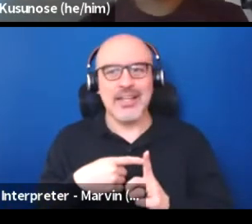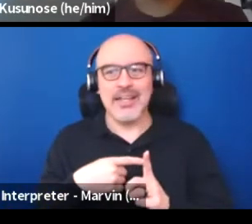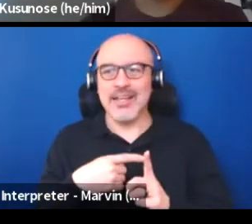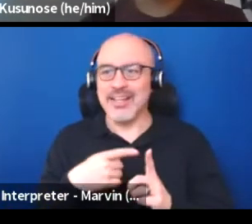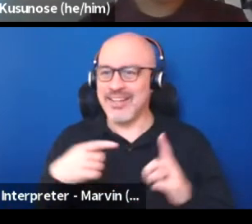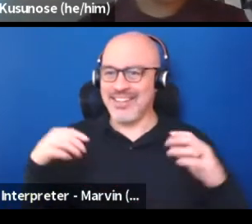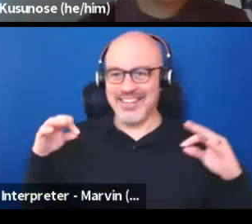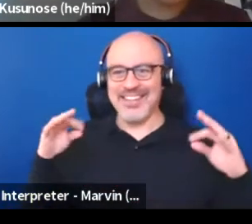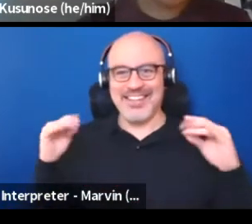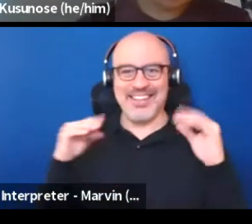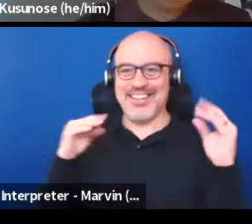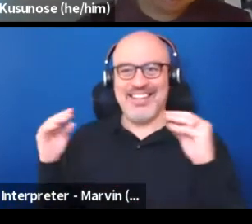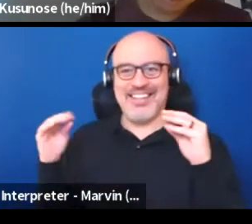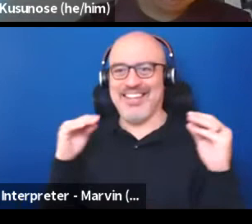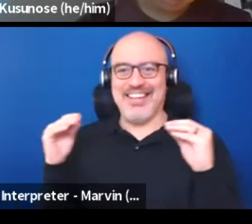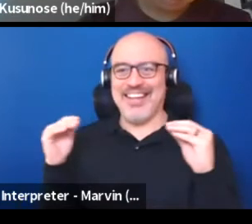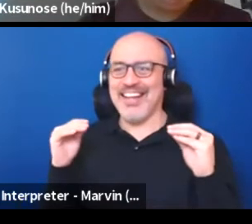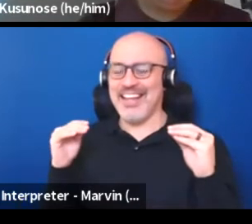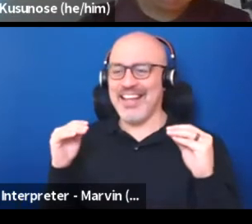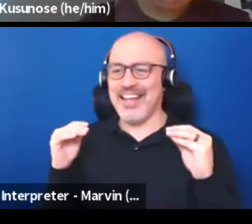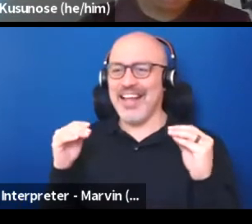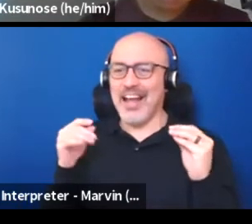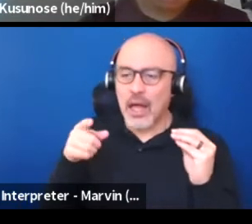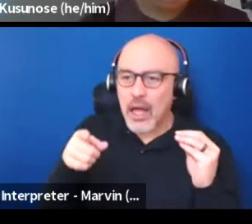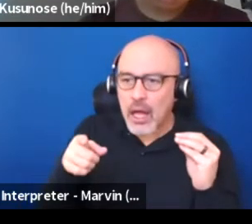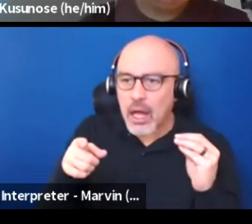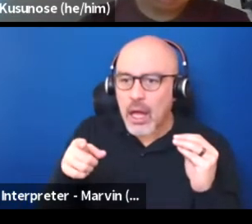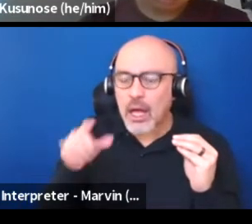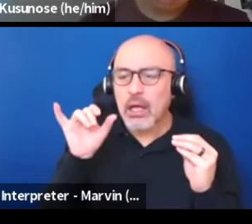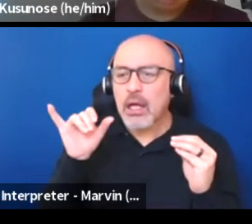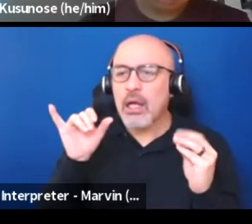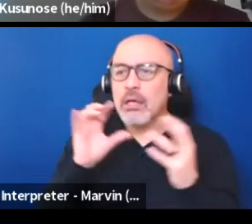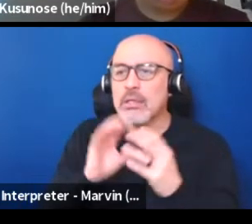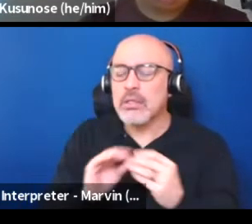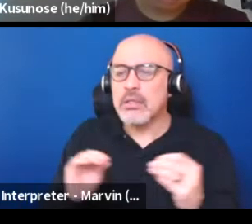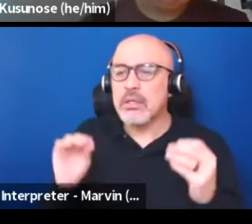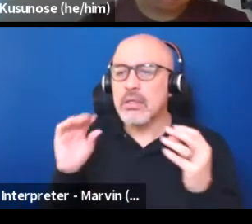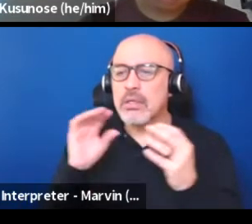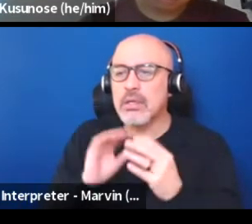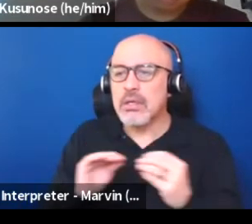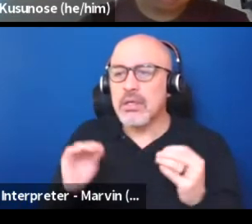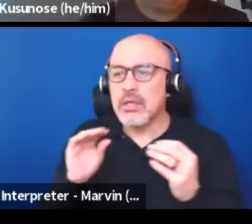not only elicit a different sort of story, but also it's going to hit a different part.